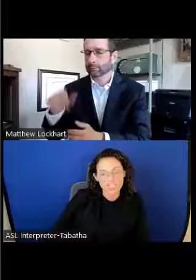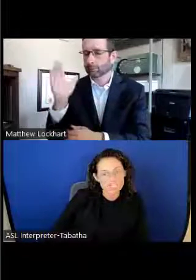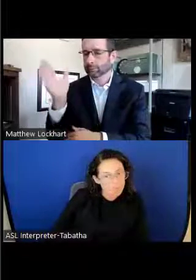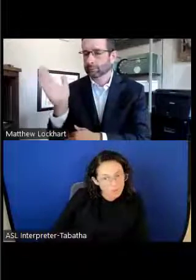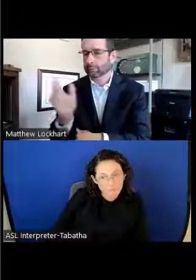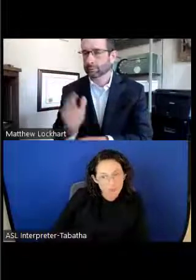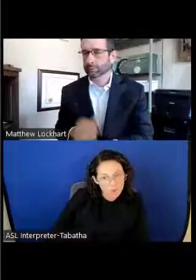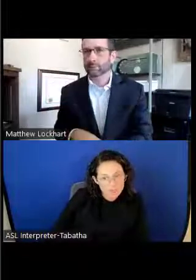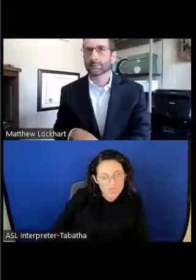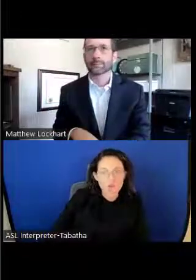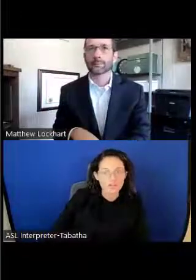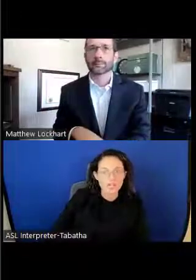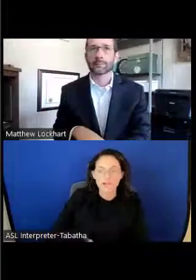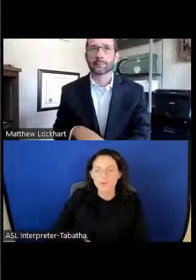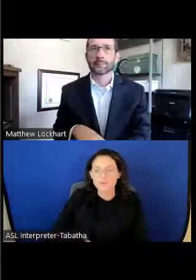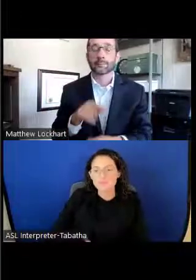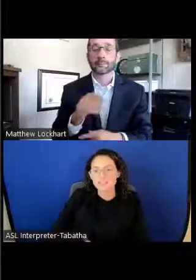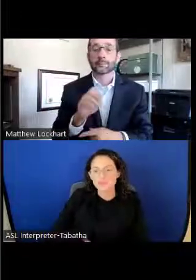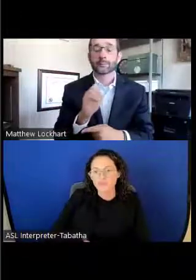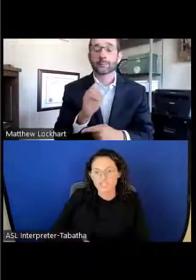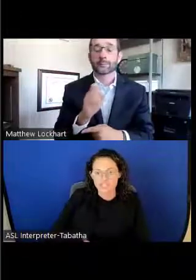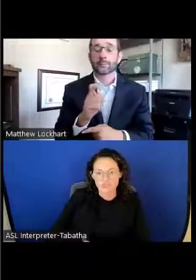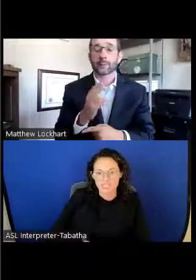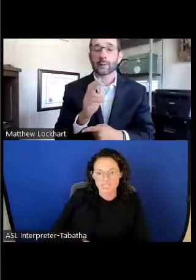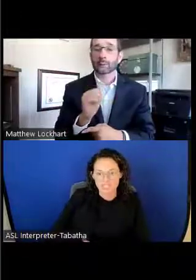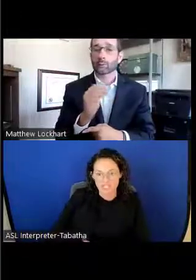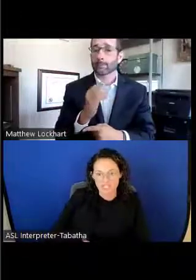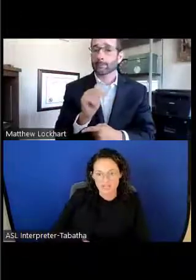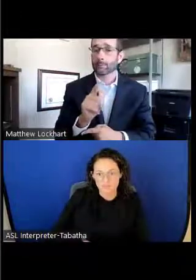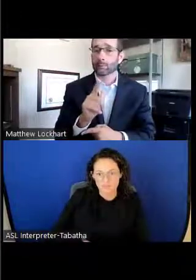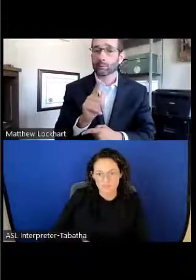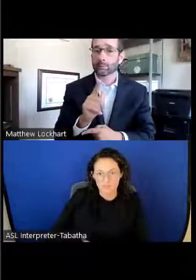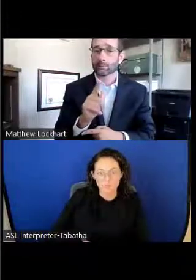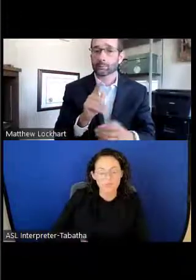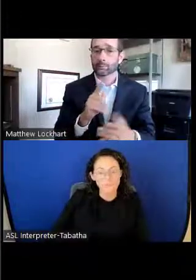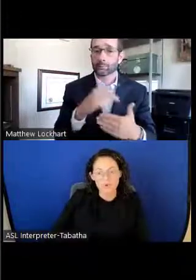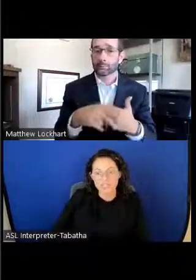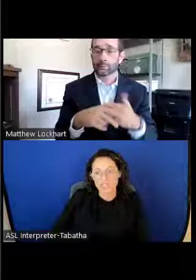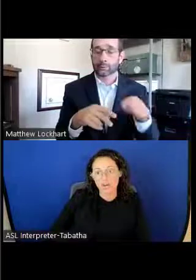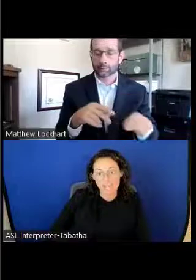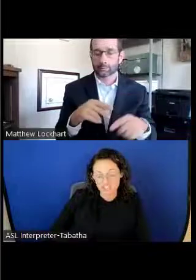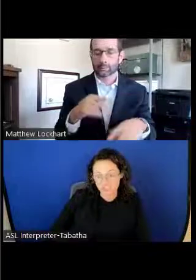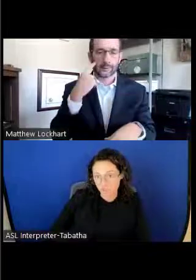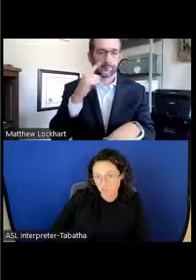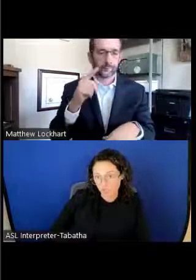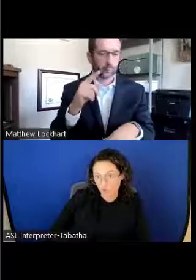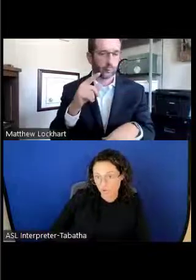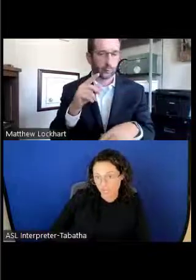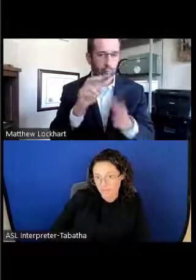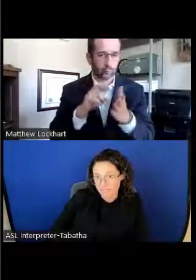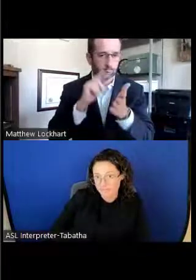The two of those are not going to be involved in this presentation. We will be focusing on Extramural Programs.